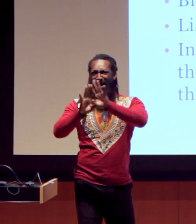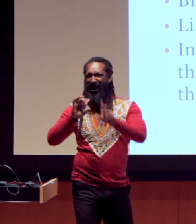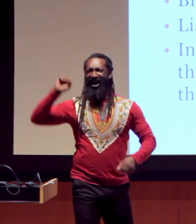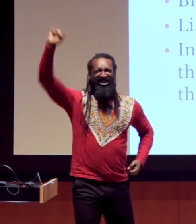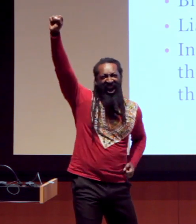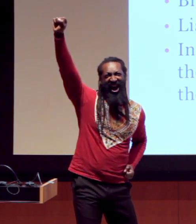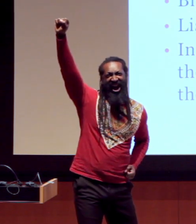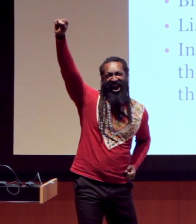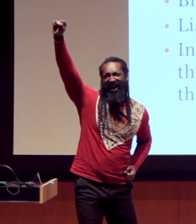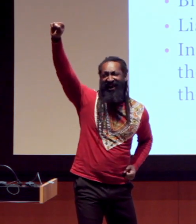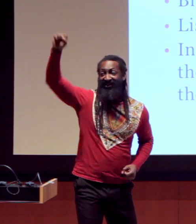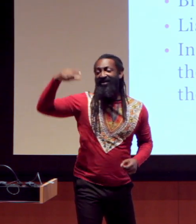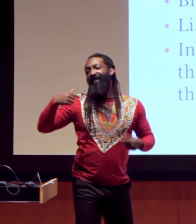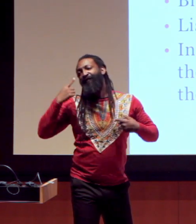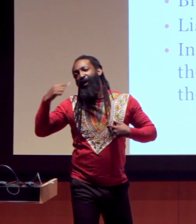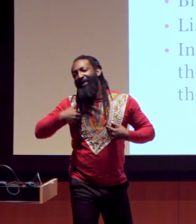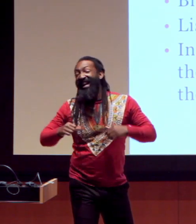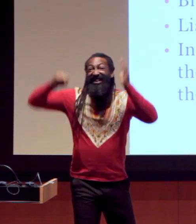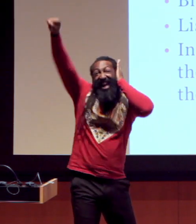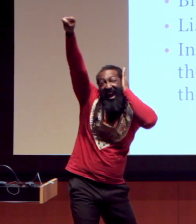And then we could march forward. “Yes!”